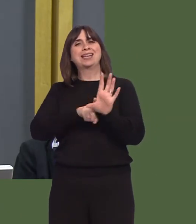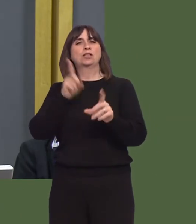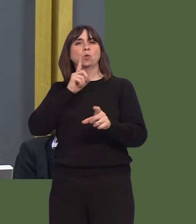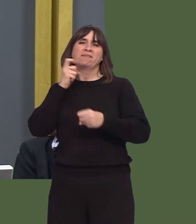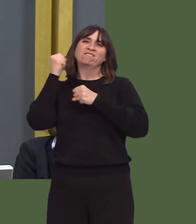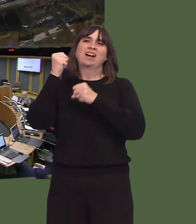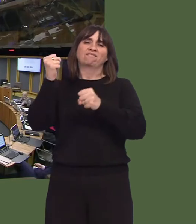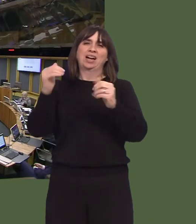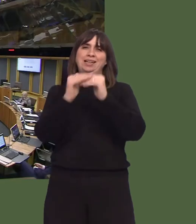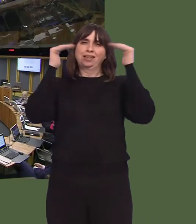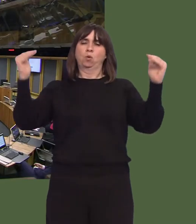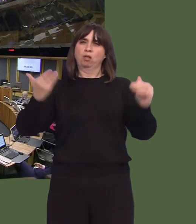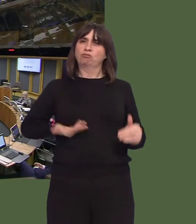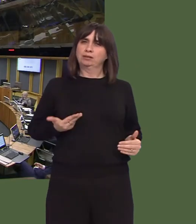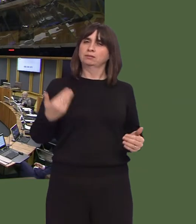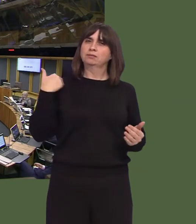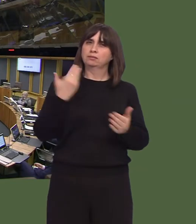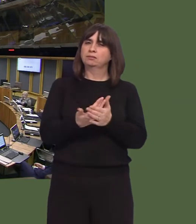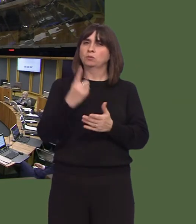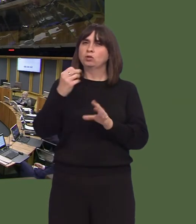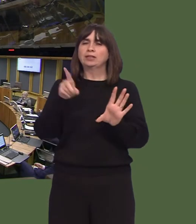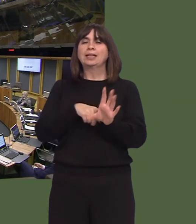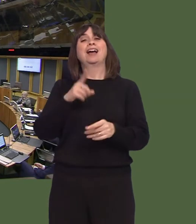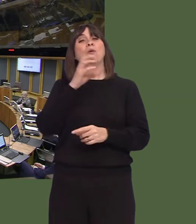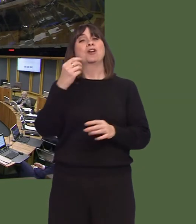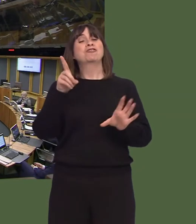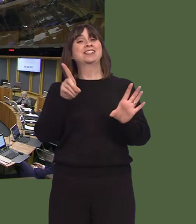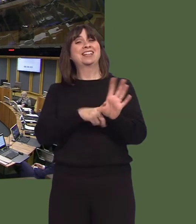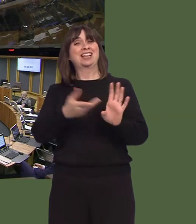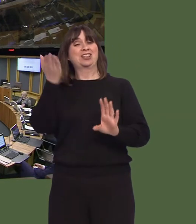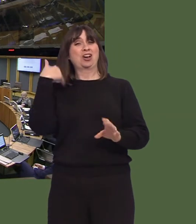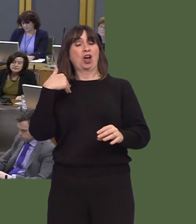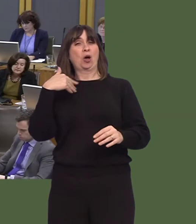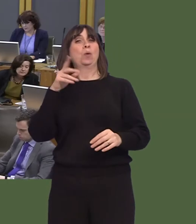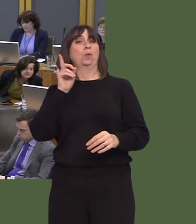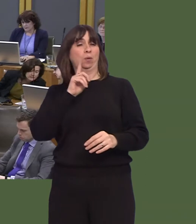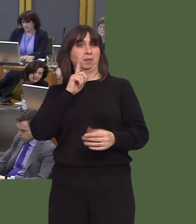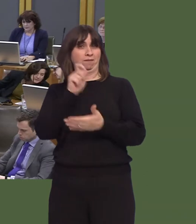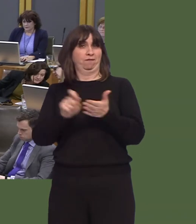OAQ51524 Carwyn Jones AM: We'll be fully involved in the UK-wide celebrations of the one hundredth anniversary of the Representation of the People Act 1918.